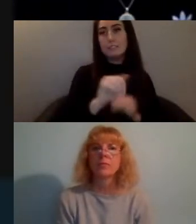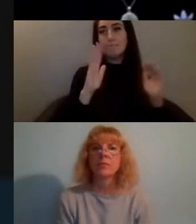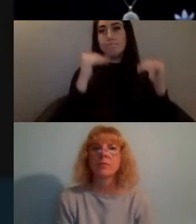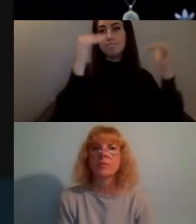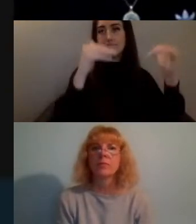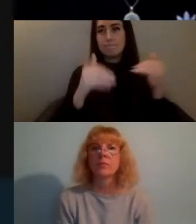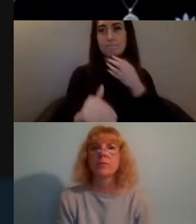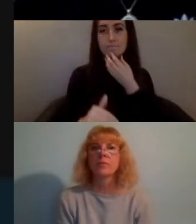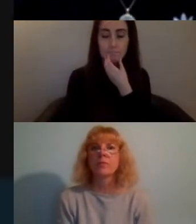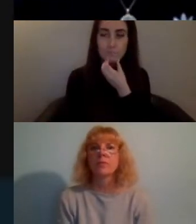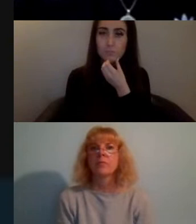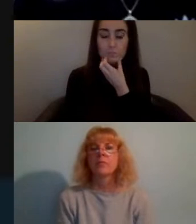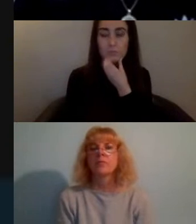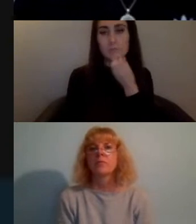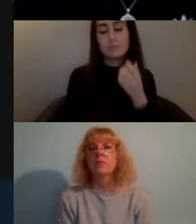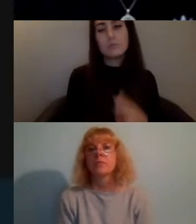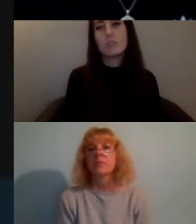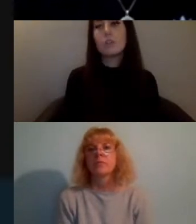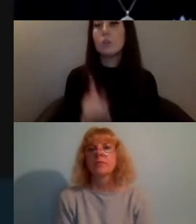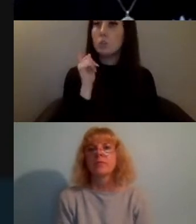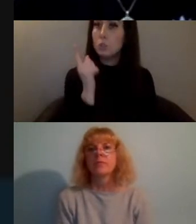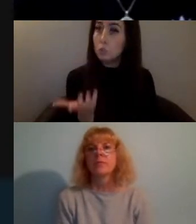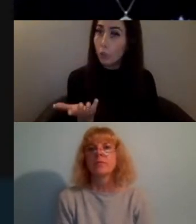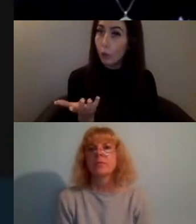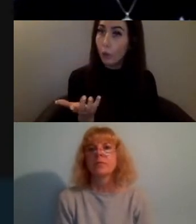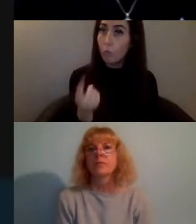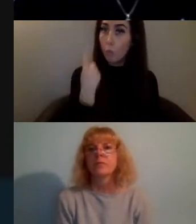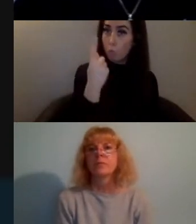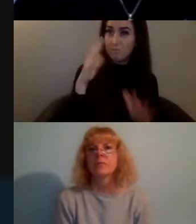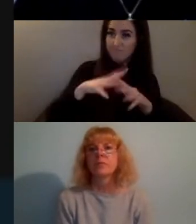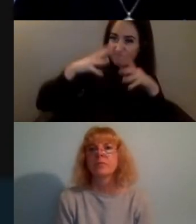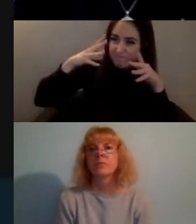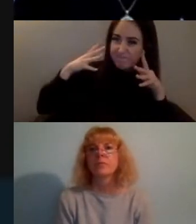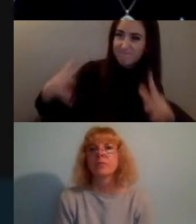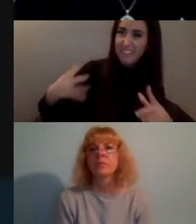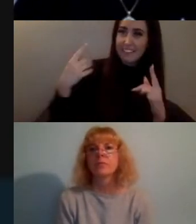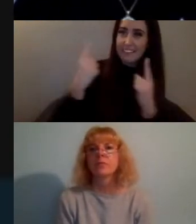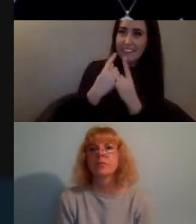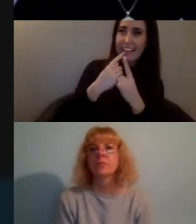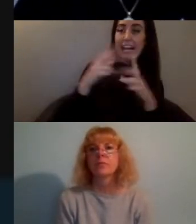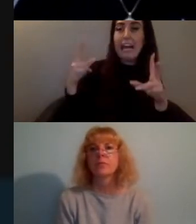so yeah one of the biggest things I think has been around community and that finding other people